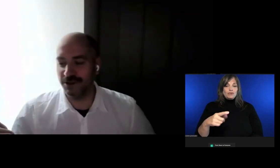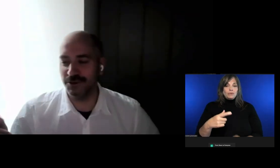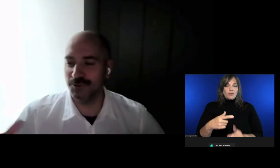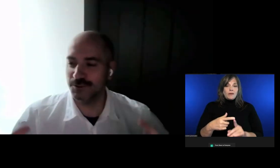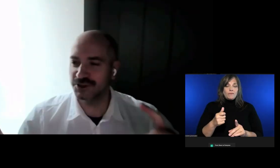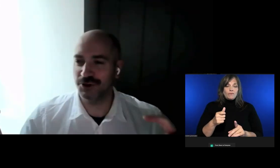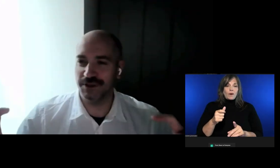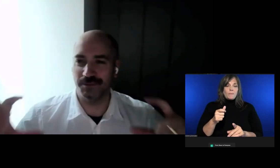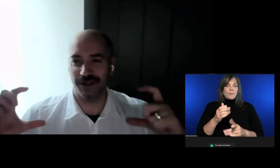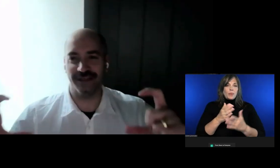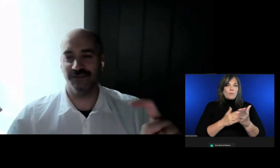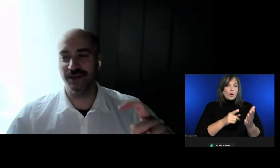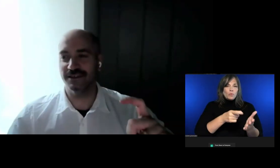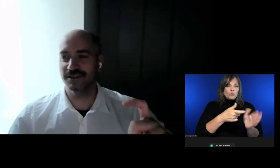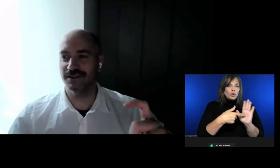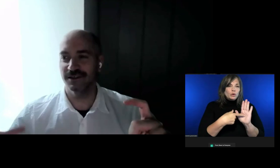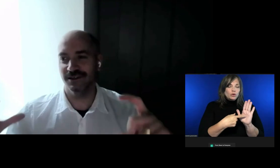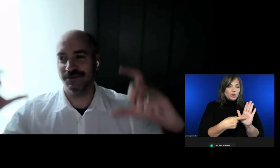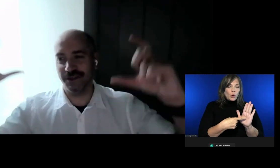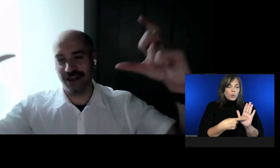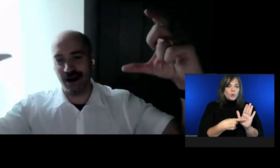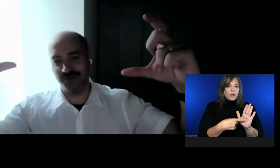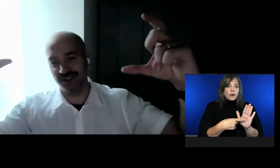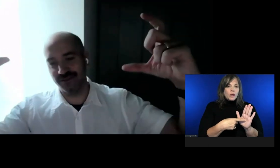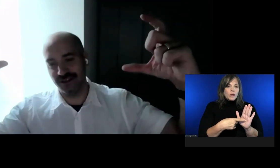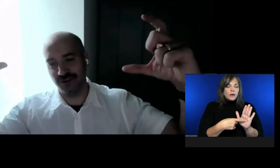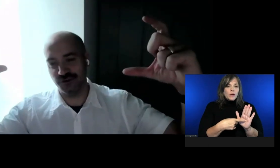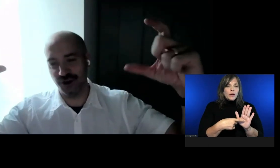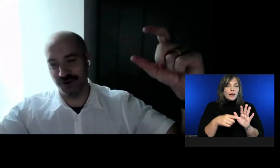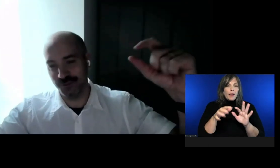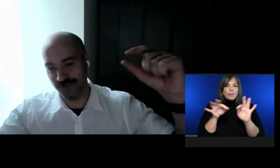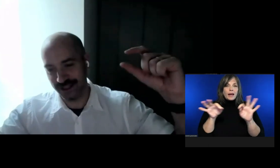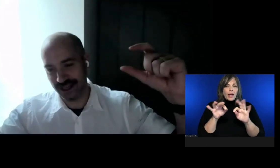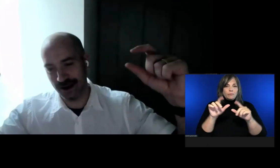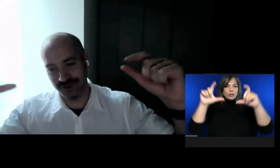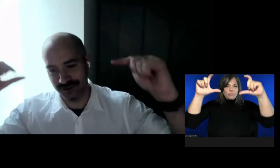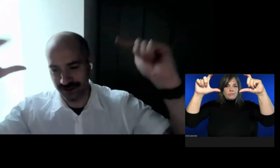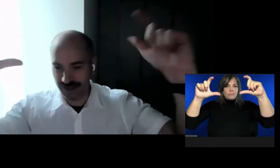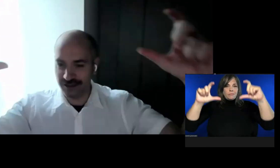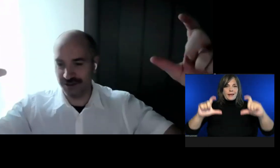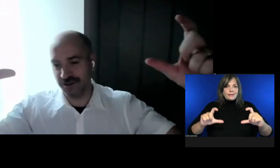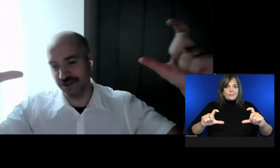you showed the placement of the captions, and you showed moving the captions to the